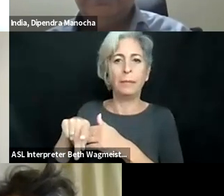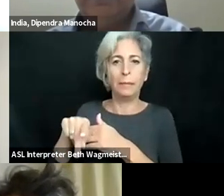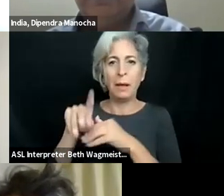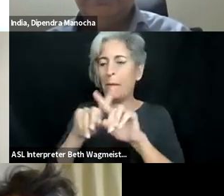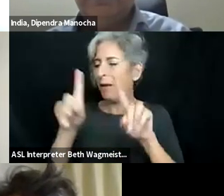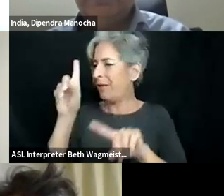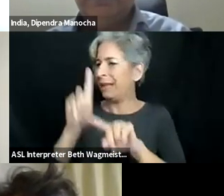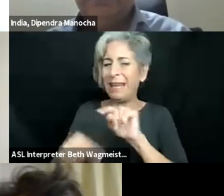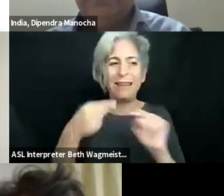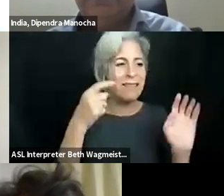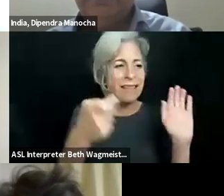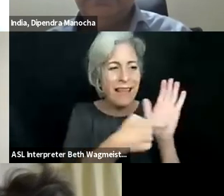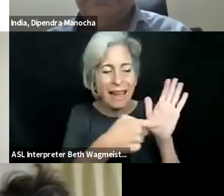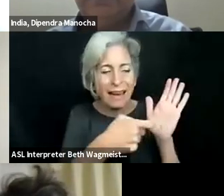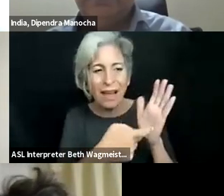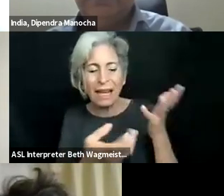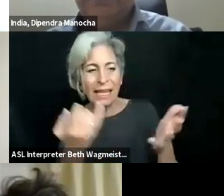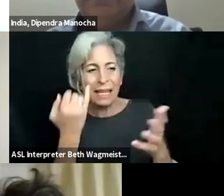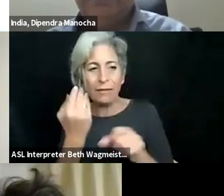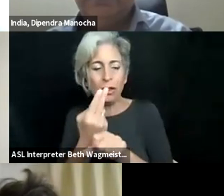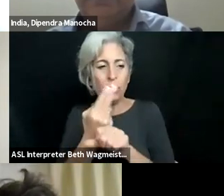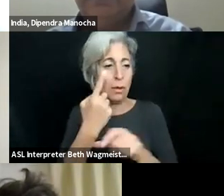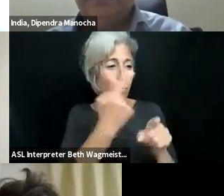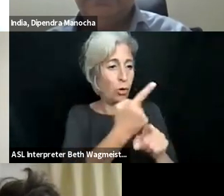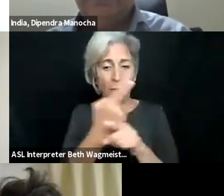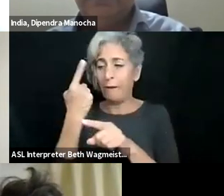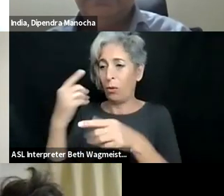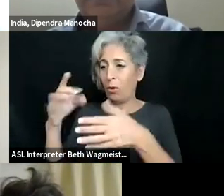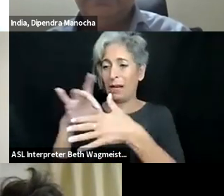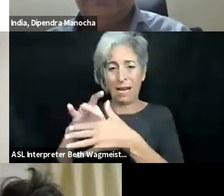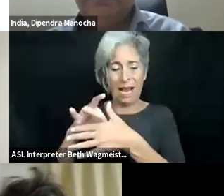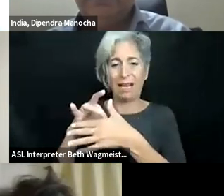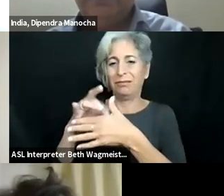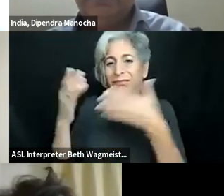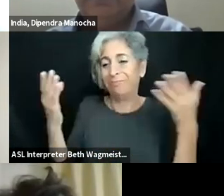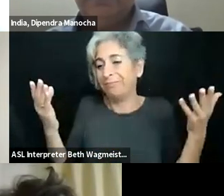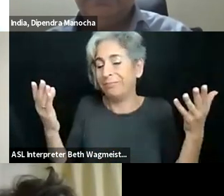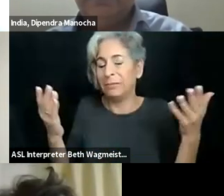They can match patterns of